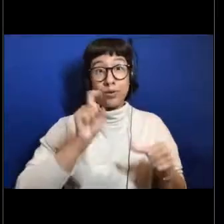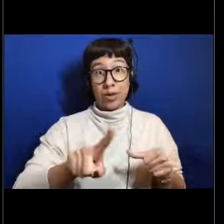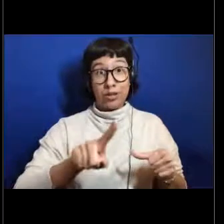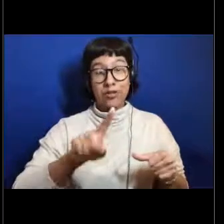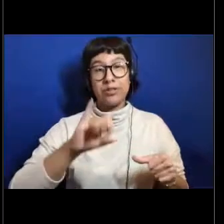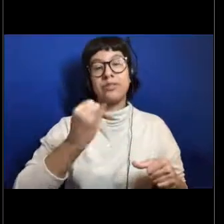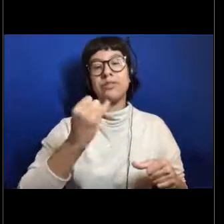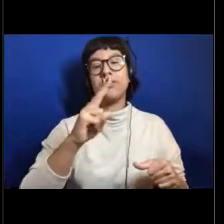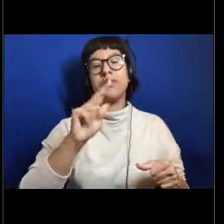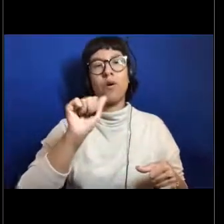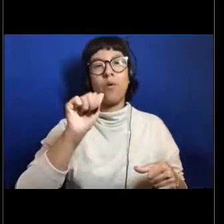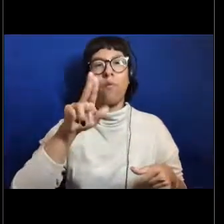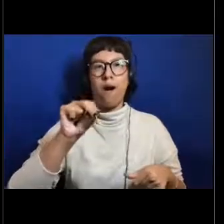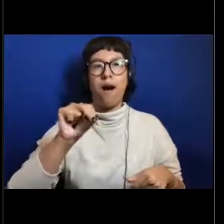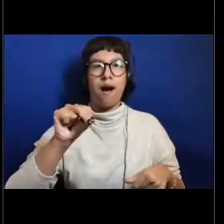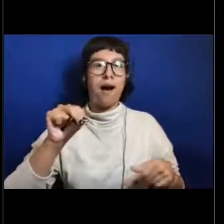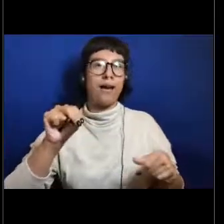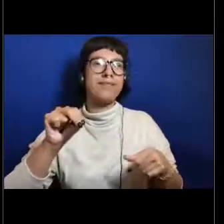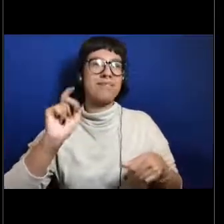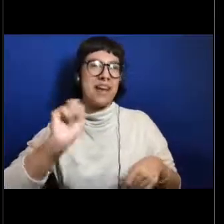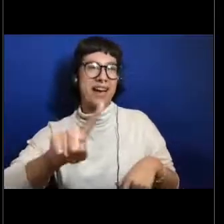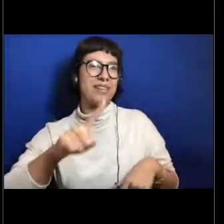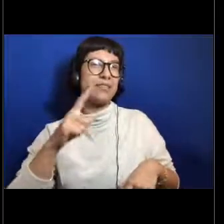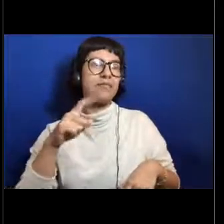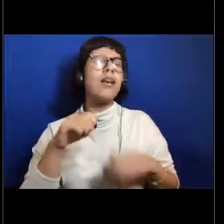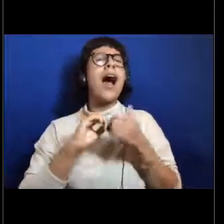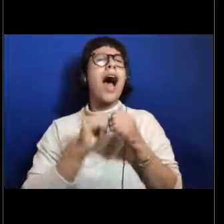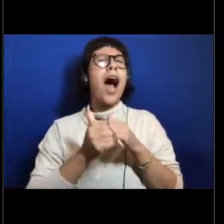and I always love this question. How did you get your job?